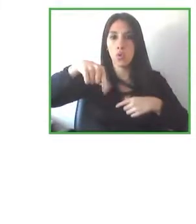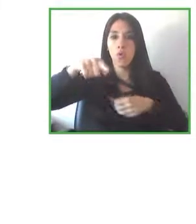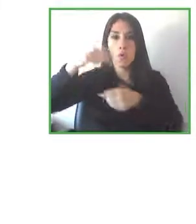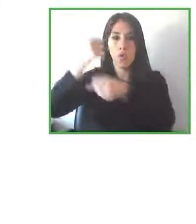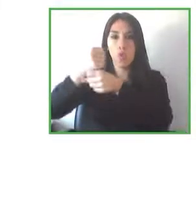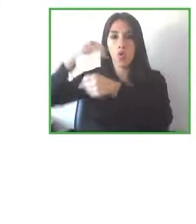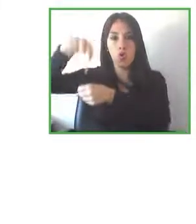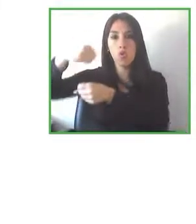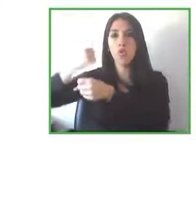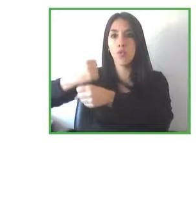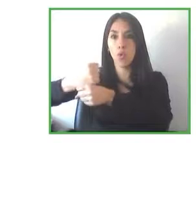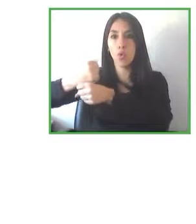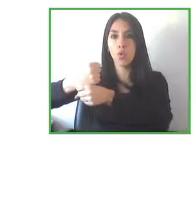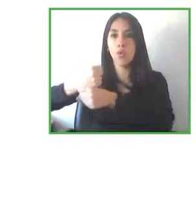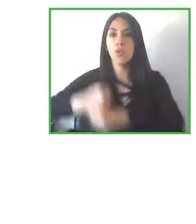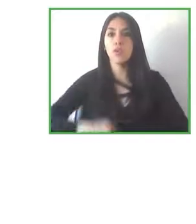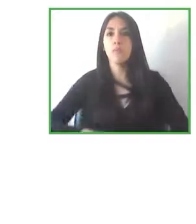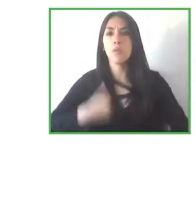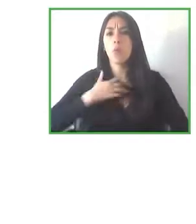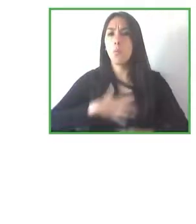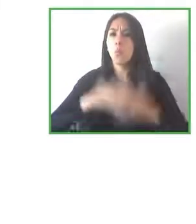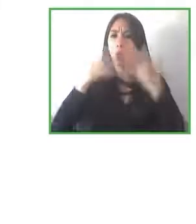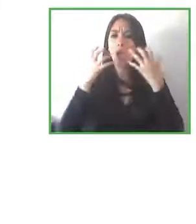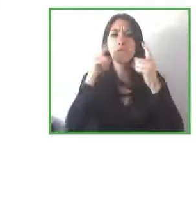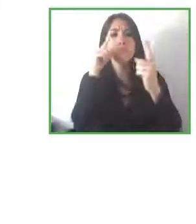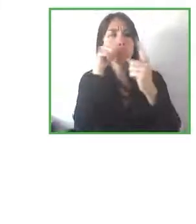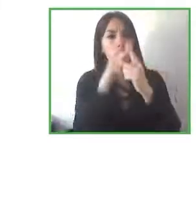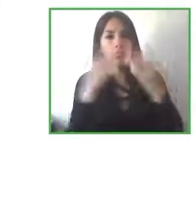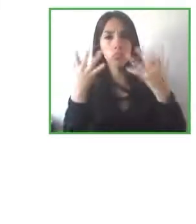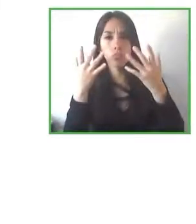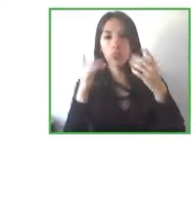to the interests of the business approaching a business that does not have